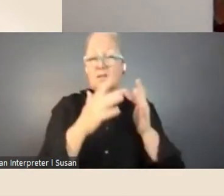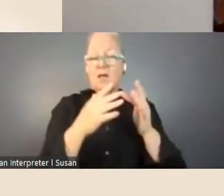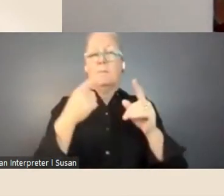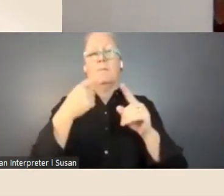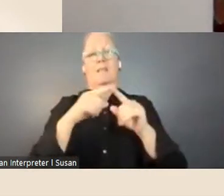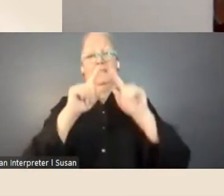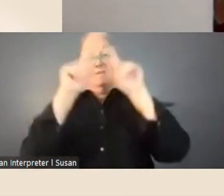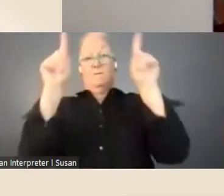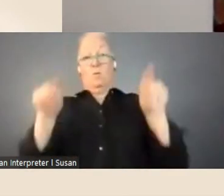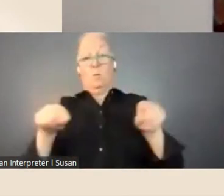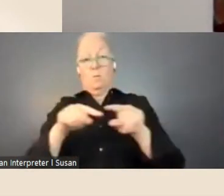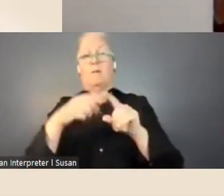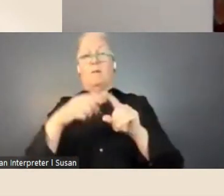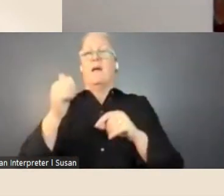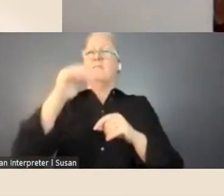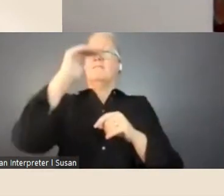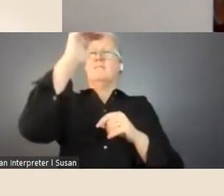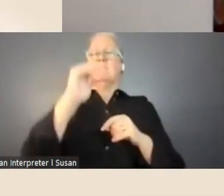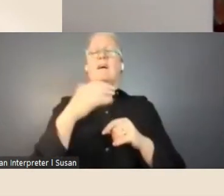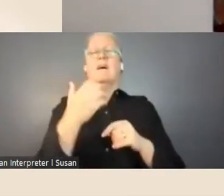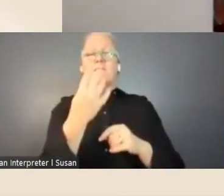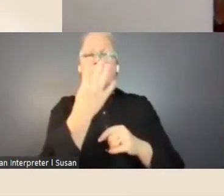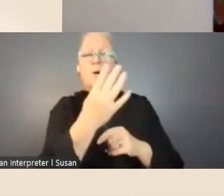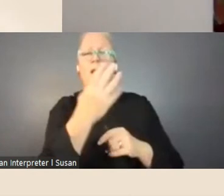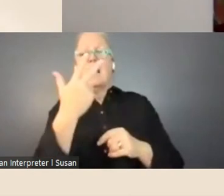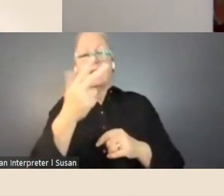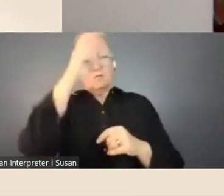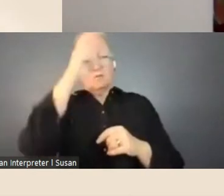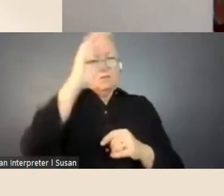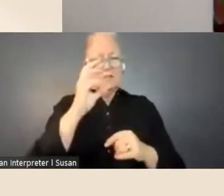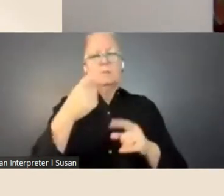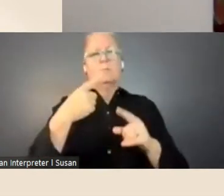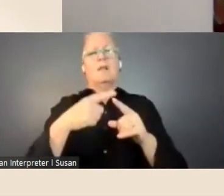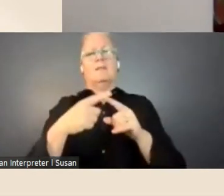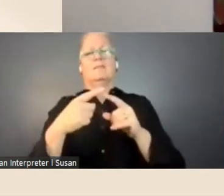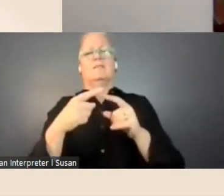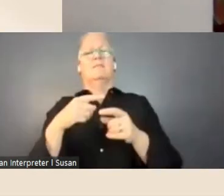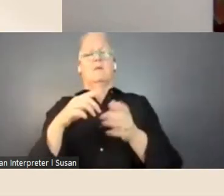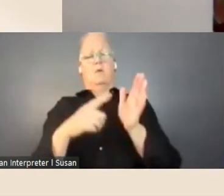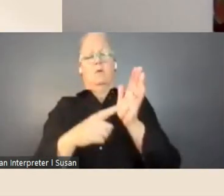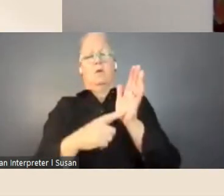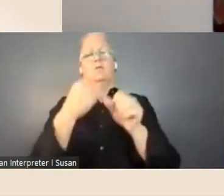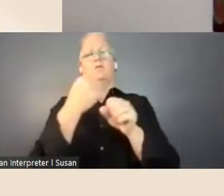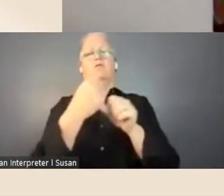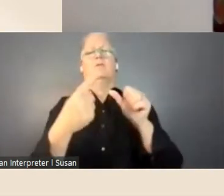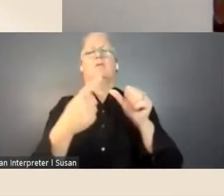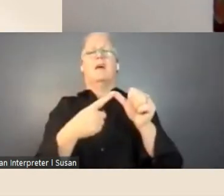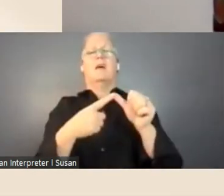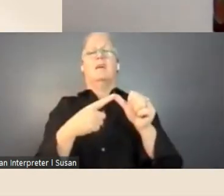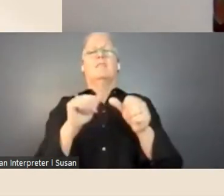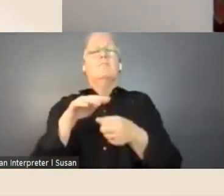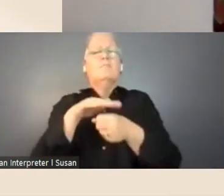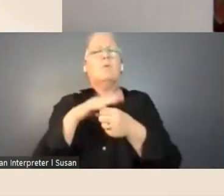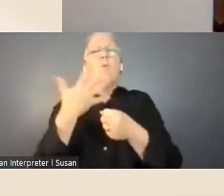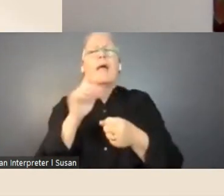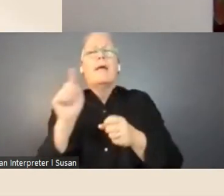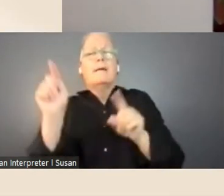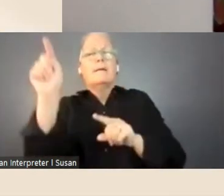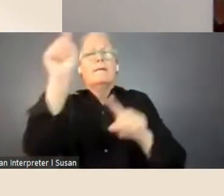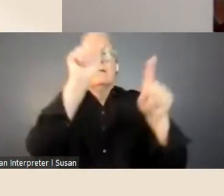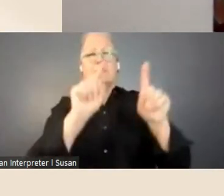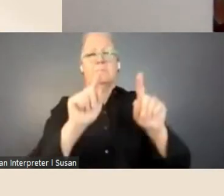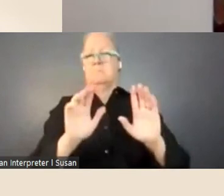list of 48 regional and rural local government areas. So, that's it from me, back to you, Shona.